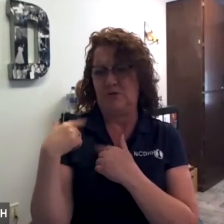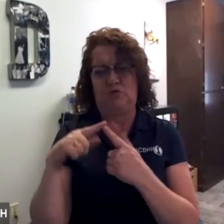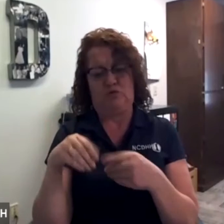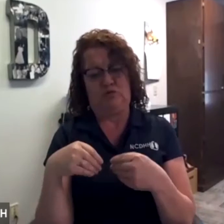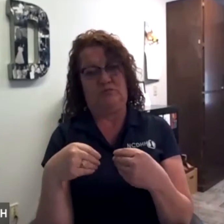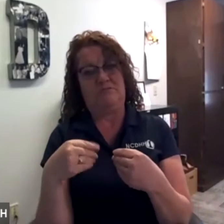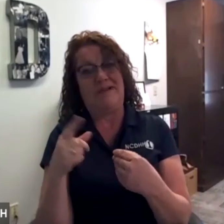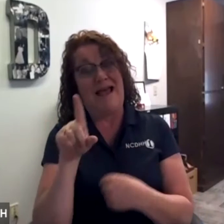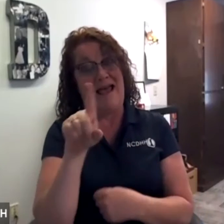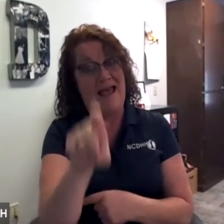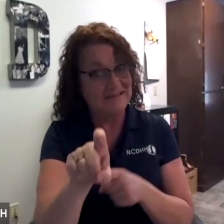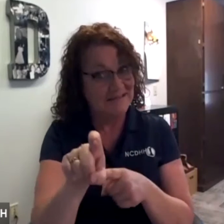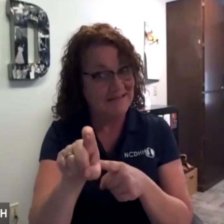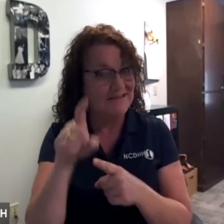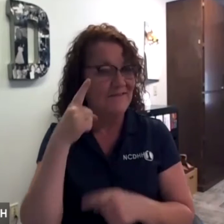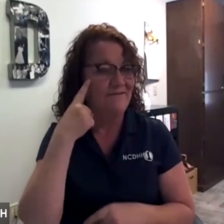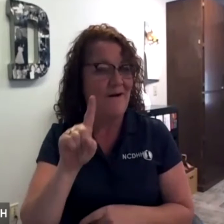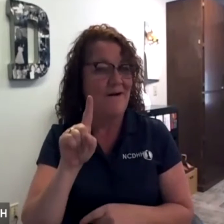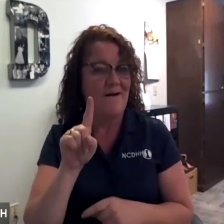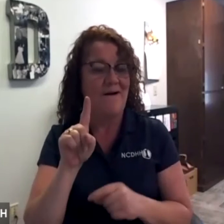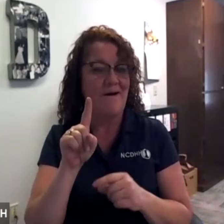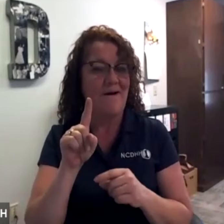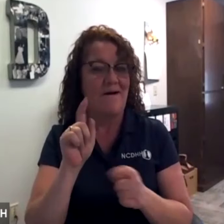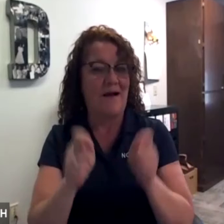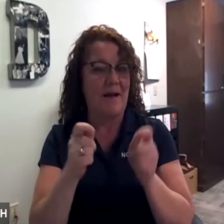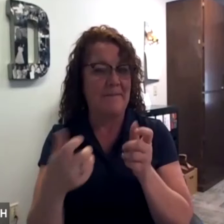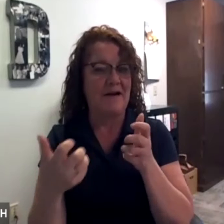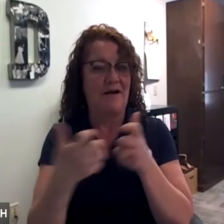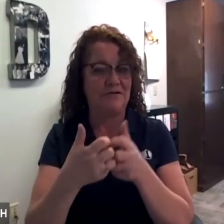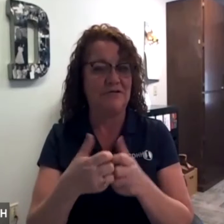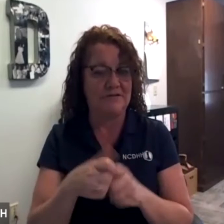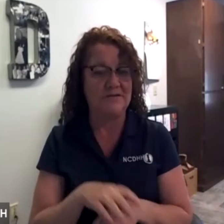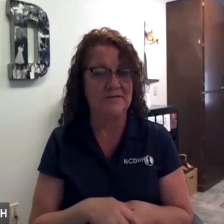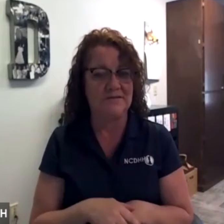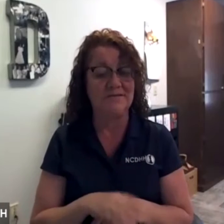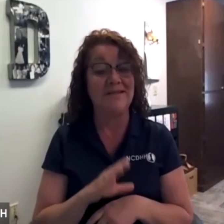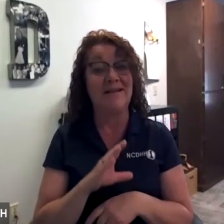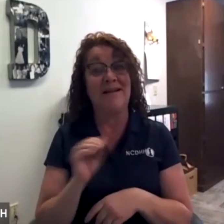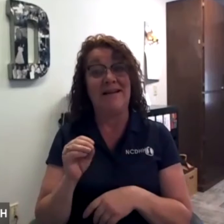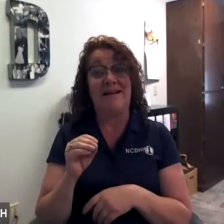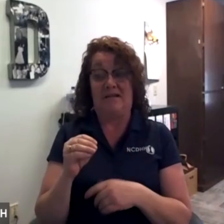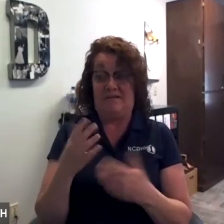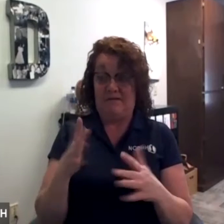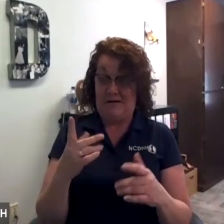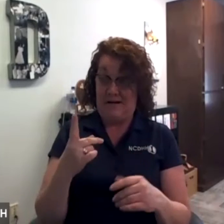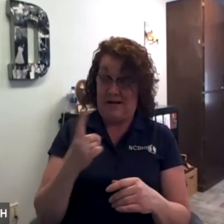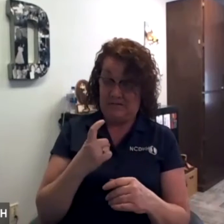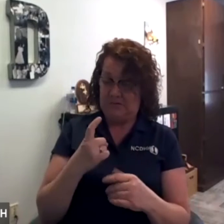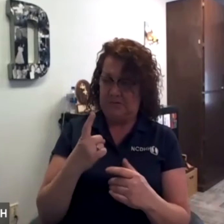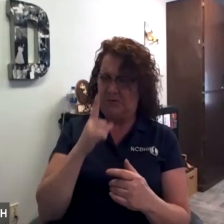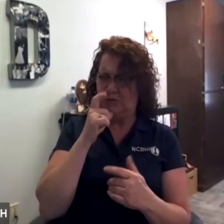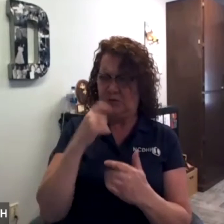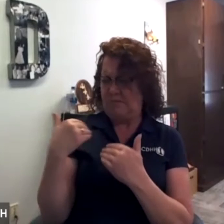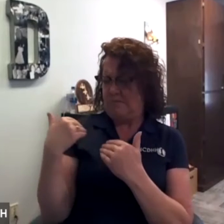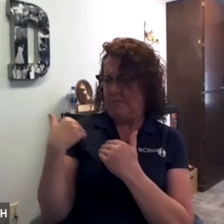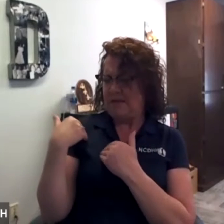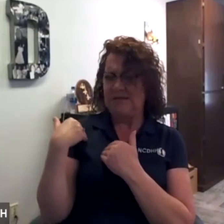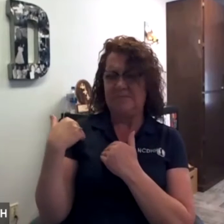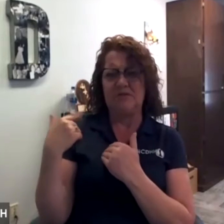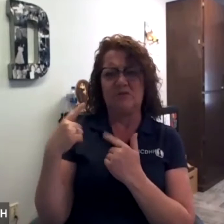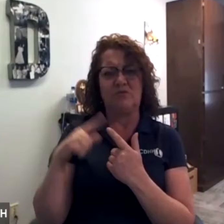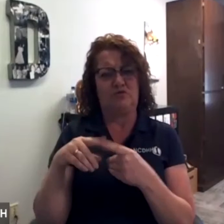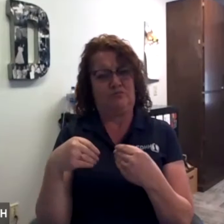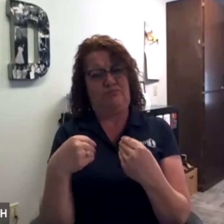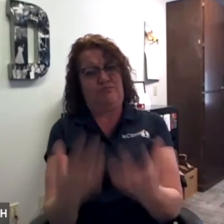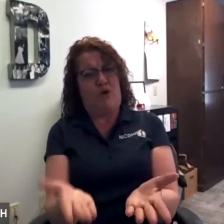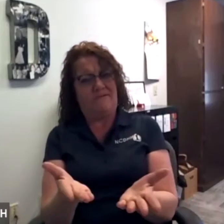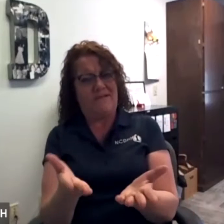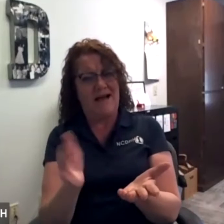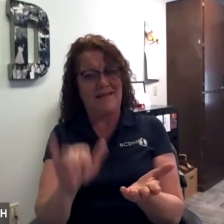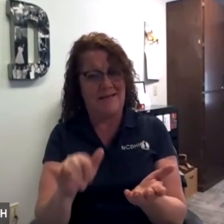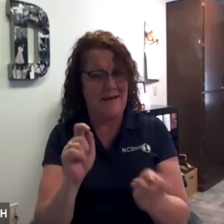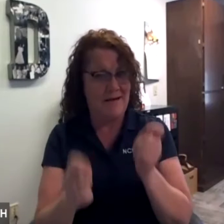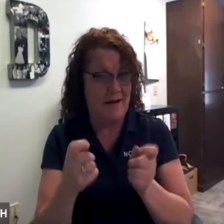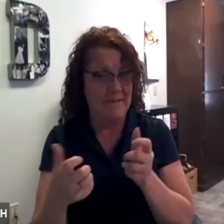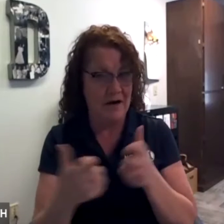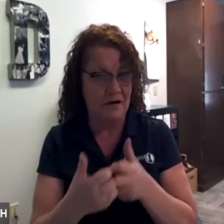who is responsible to ask for those accommodations and then once you've asked who is responsible to